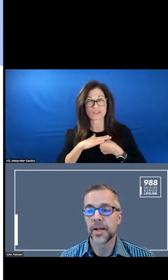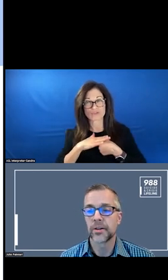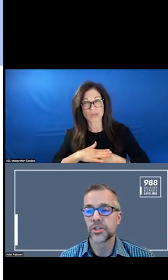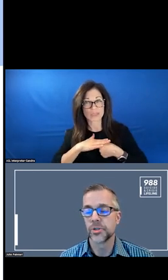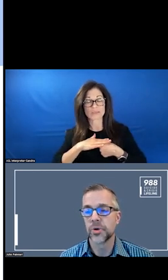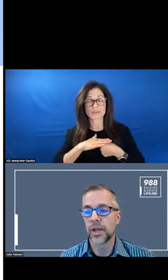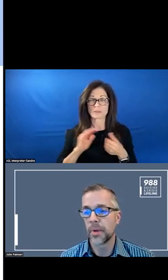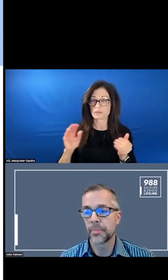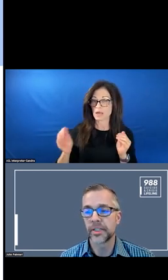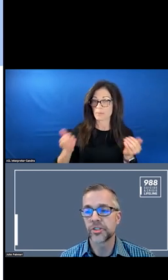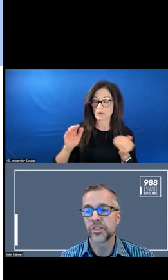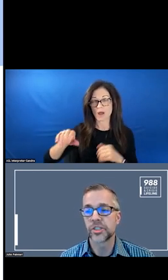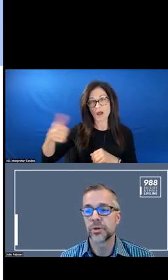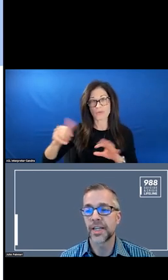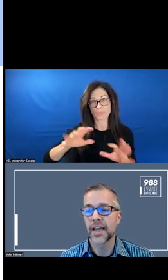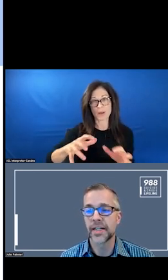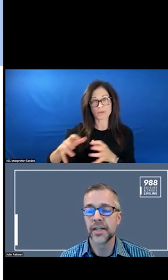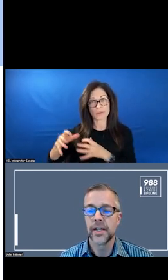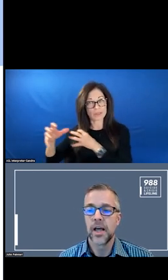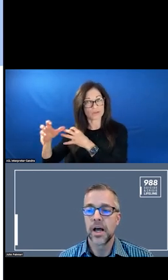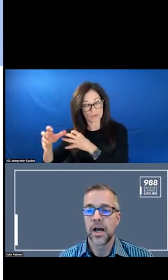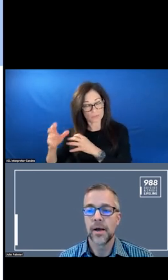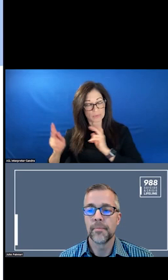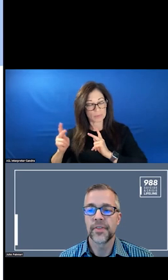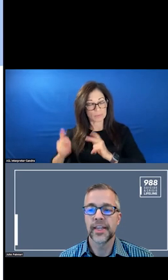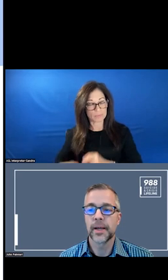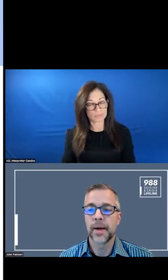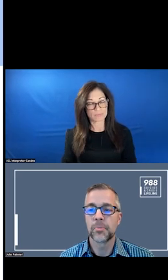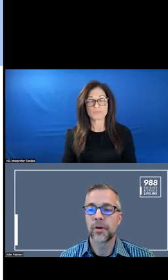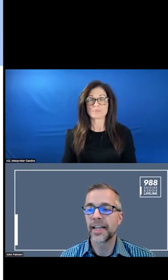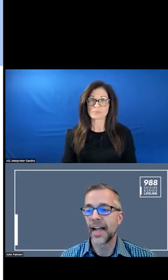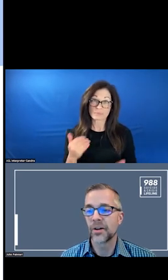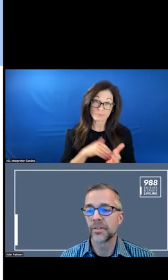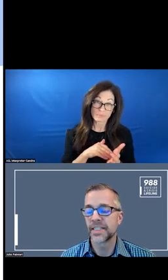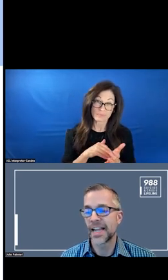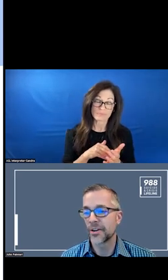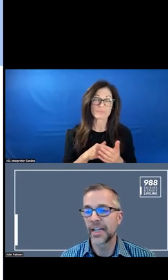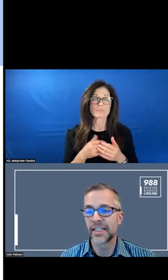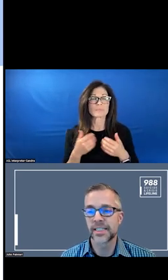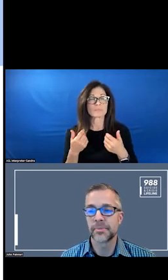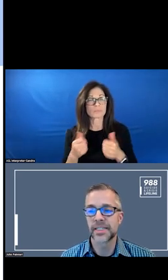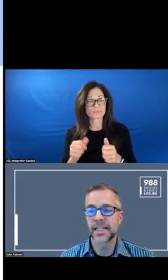COMPARED TO OTHER POPULATIONS. THINKING ABOUT BREAKING OUT THIS